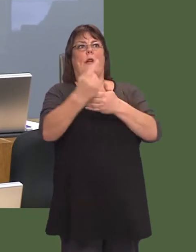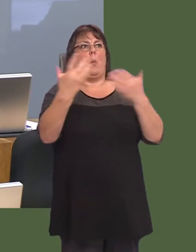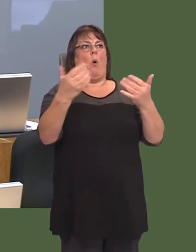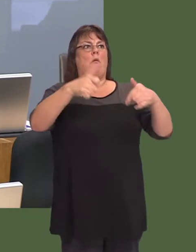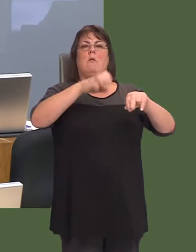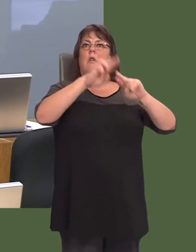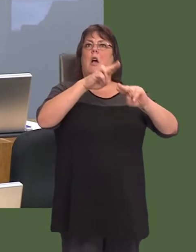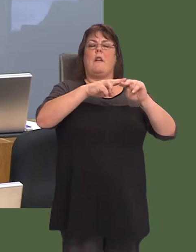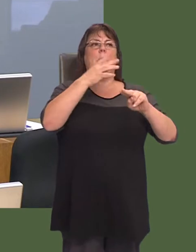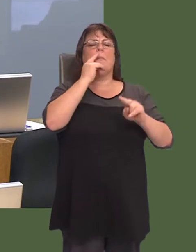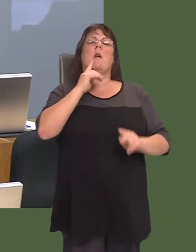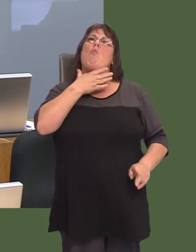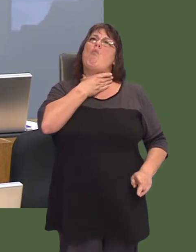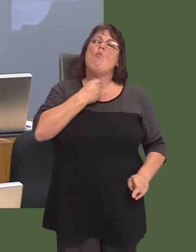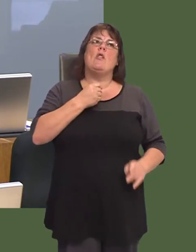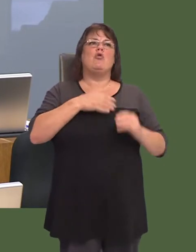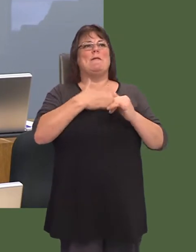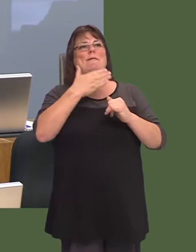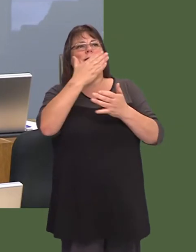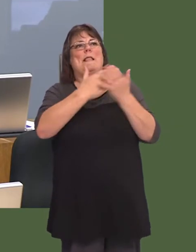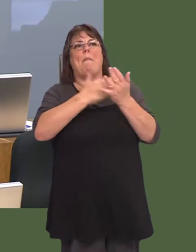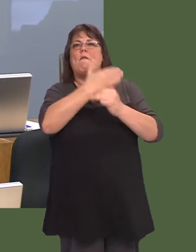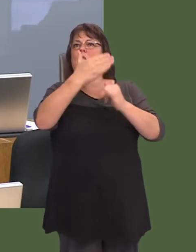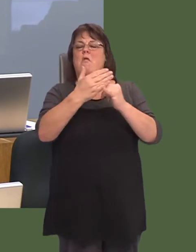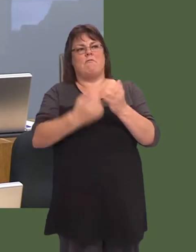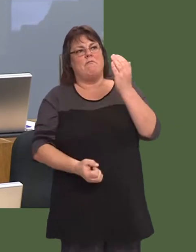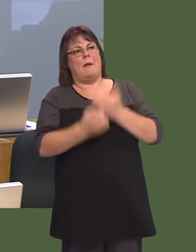Many people would like it back, or at least the semi-finals, which, of course, are in